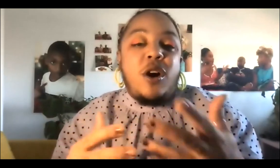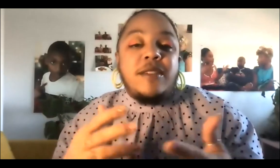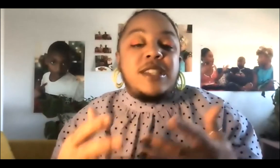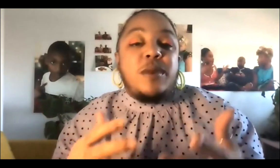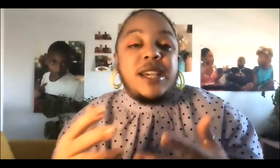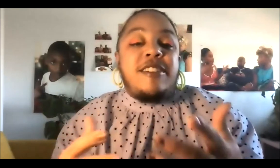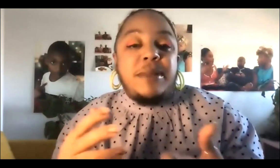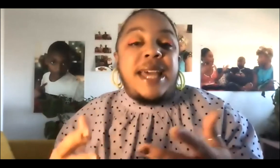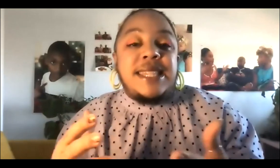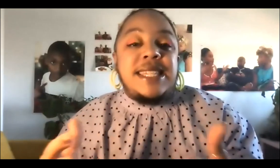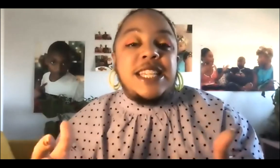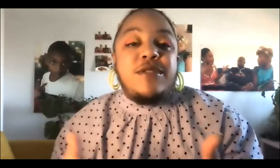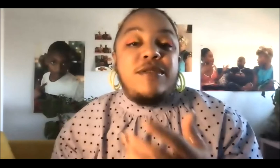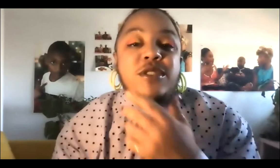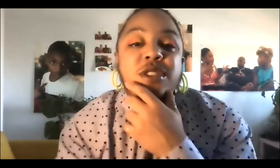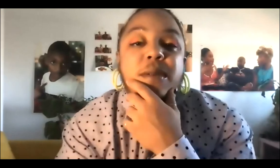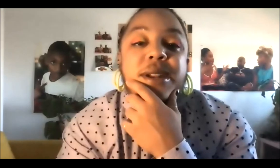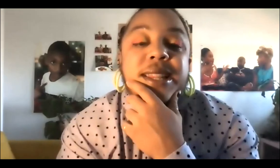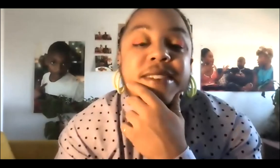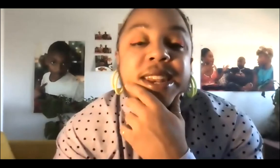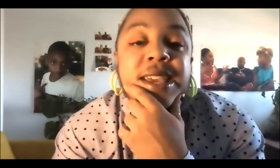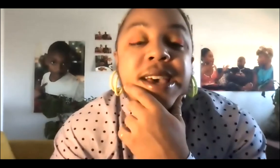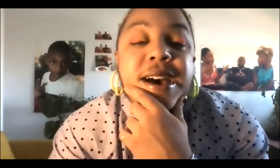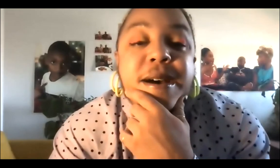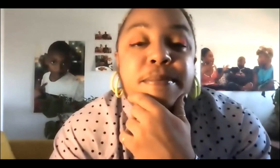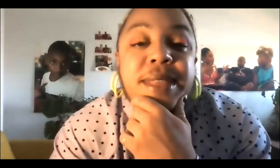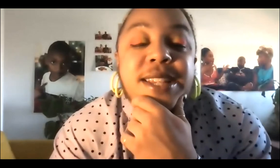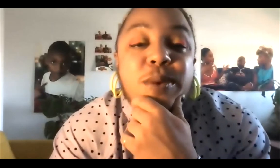all of this work to kind of plant the seeds for the future that we wanna live in